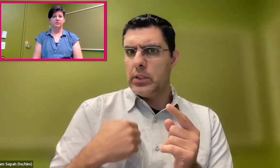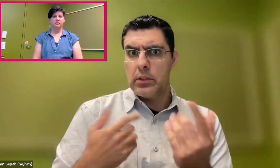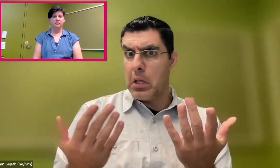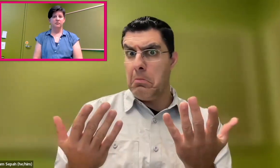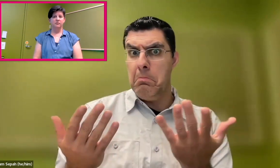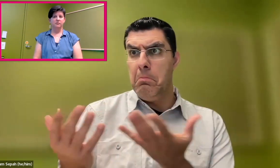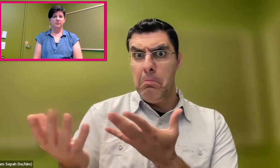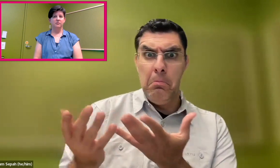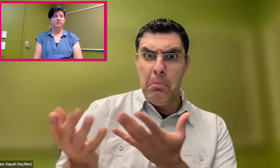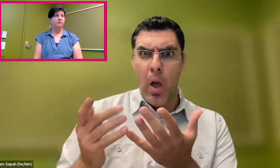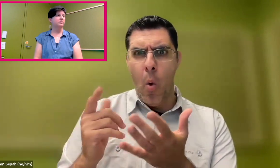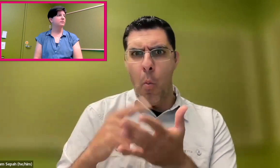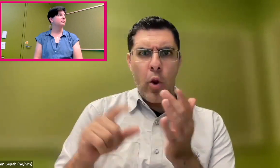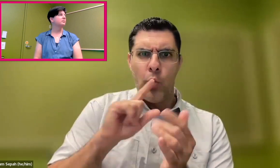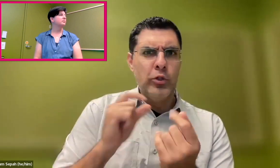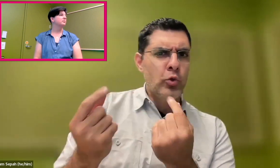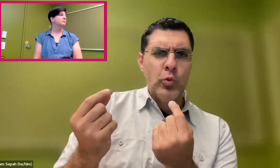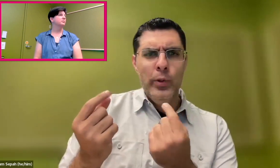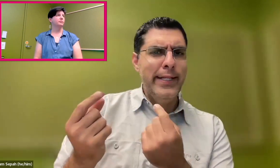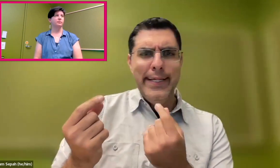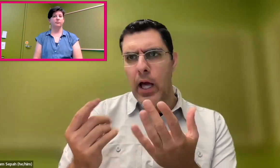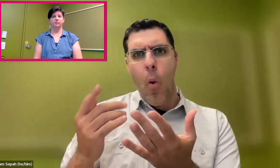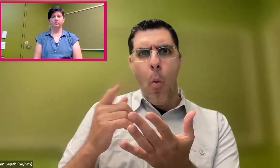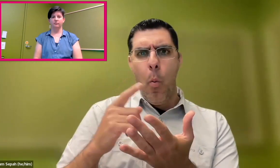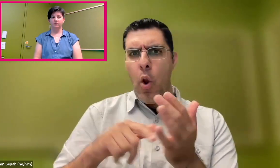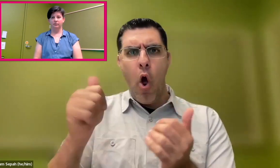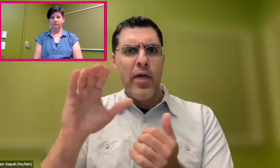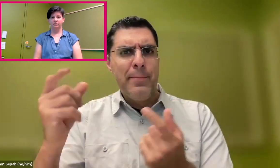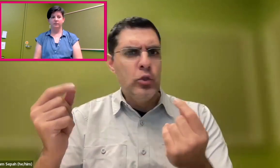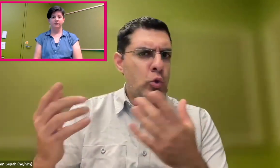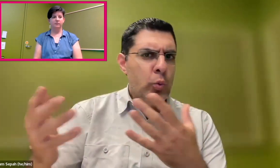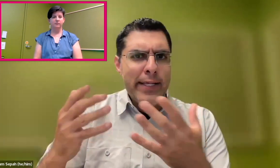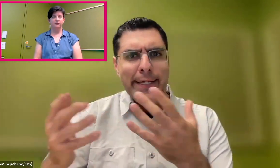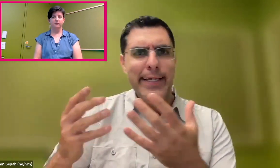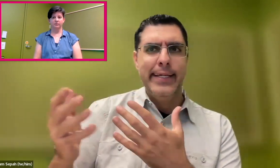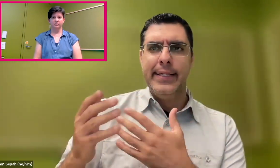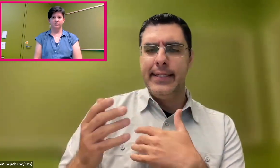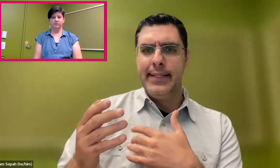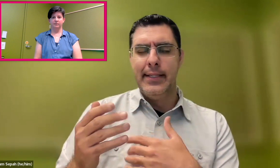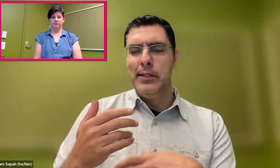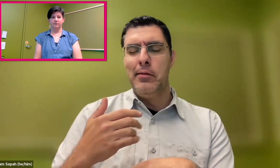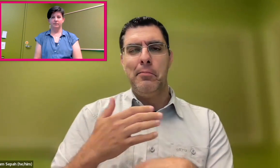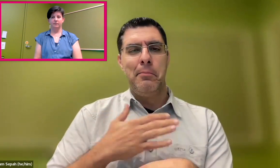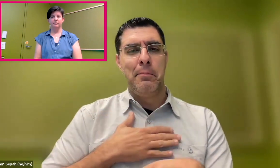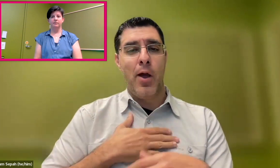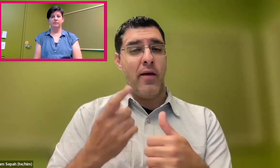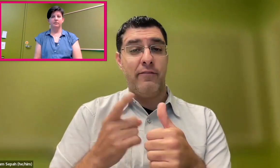will ask us what Google is doing, what other companies are doing in this space.